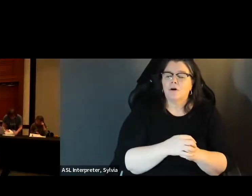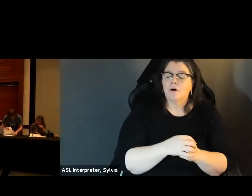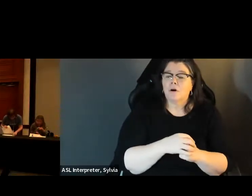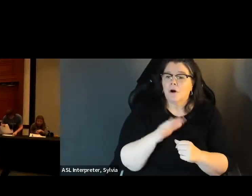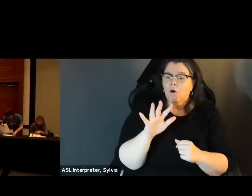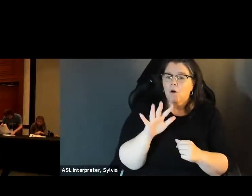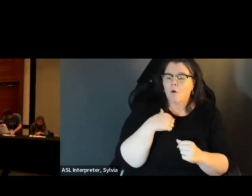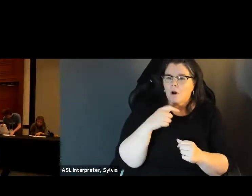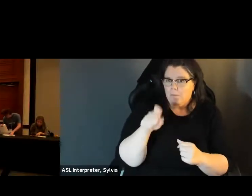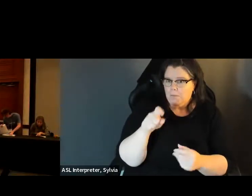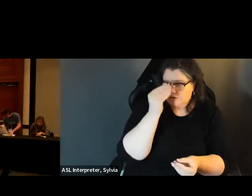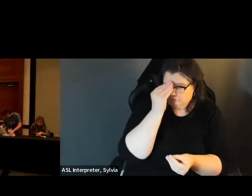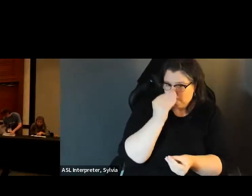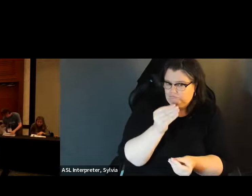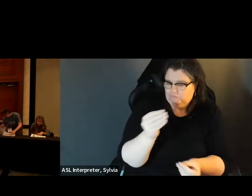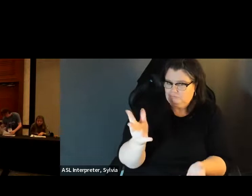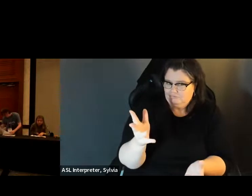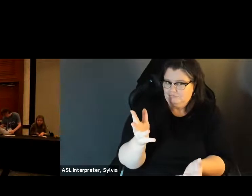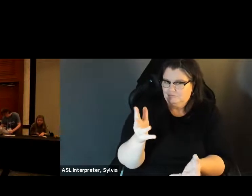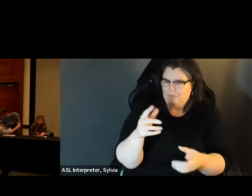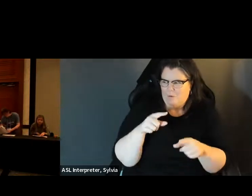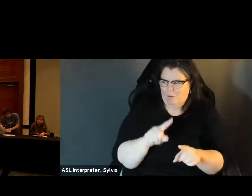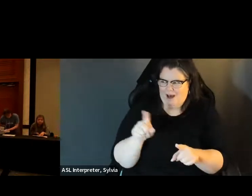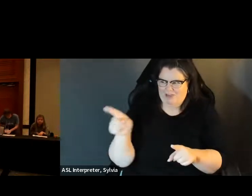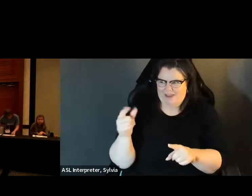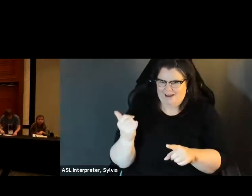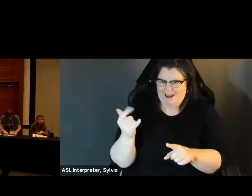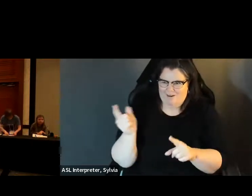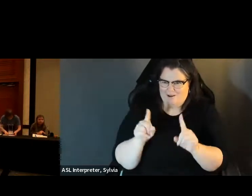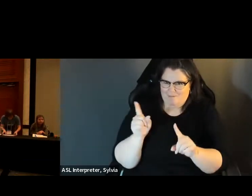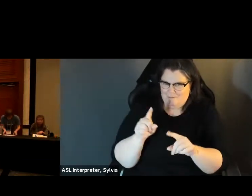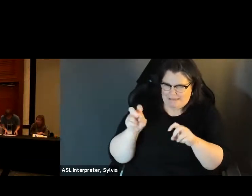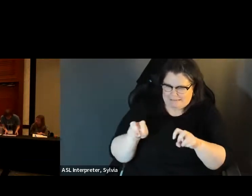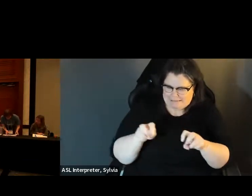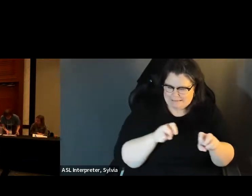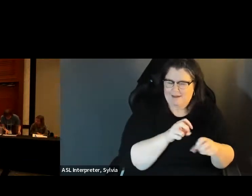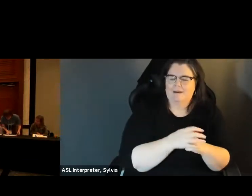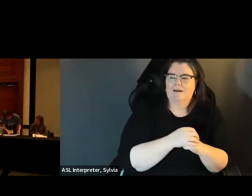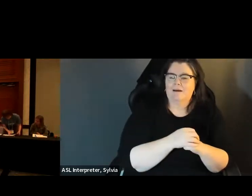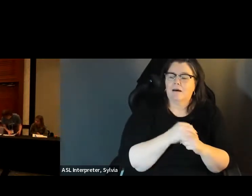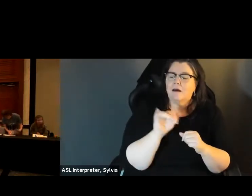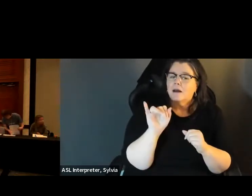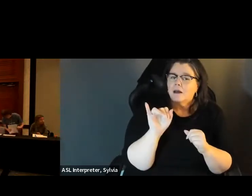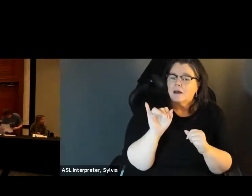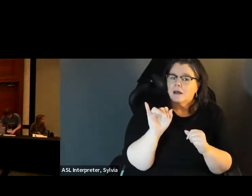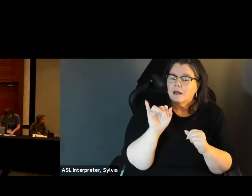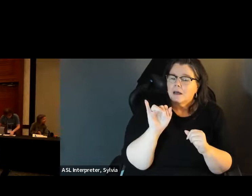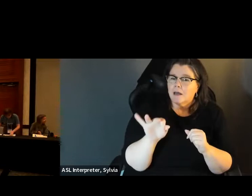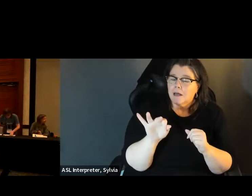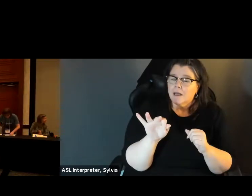Florida and a member of vote Florida. One thing I want to let everyone know before we get started and as our